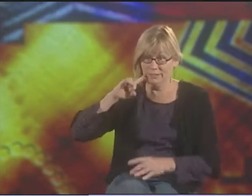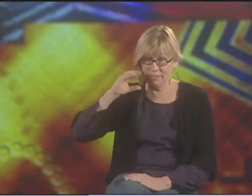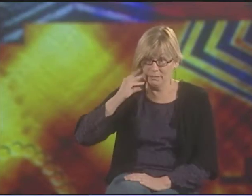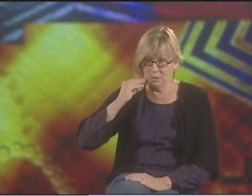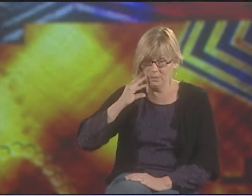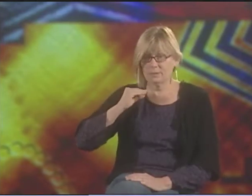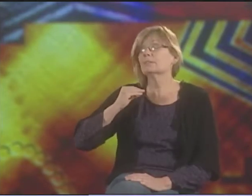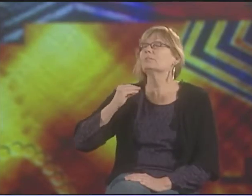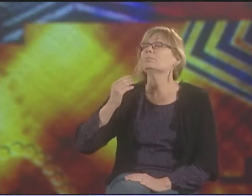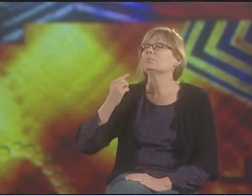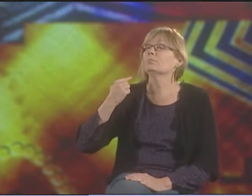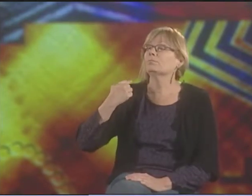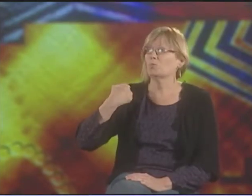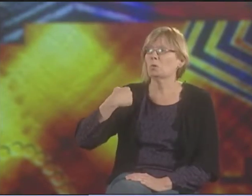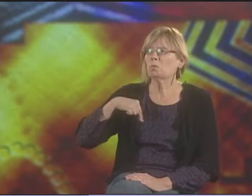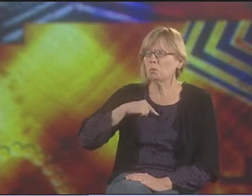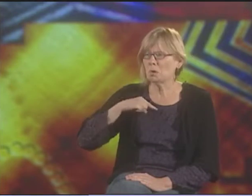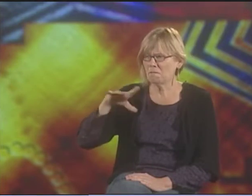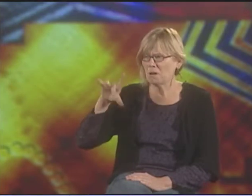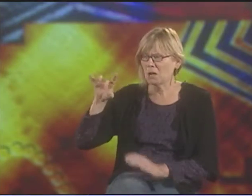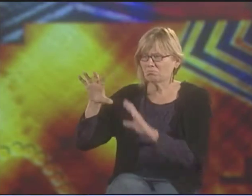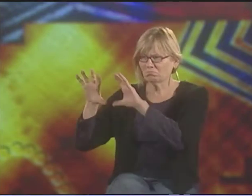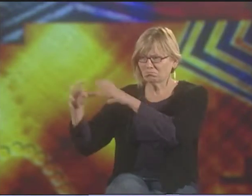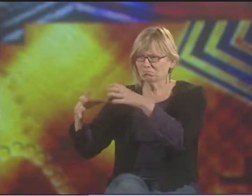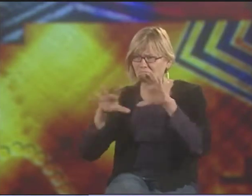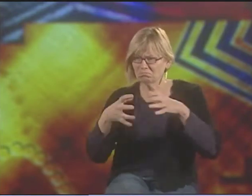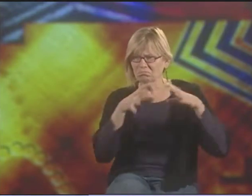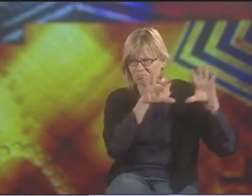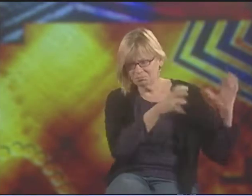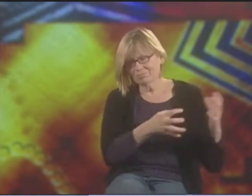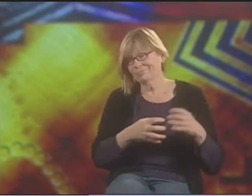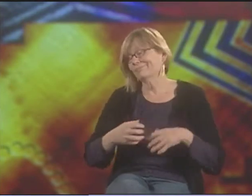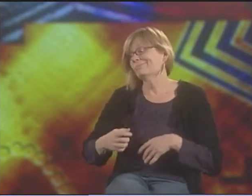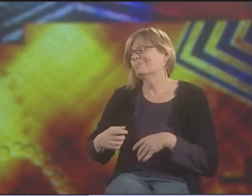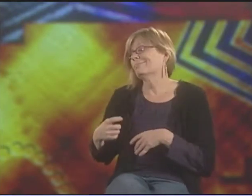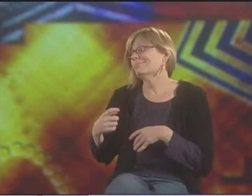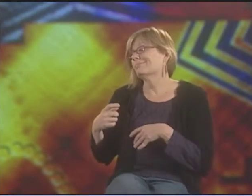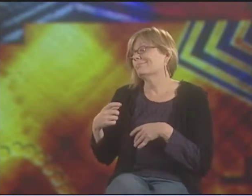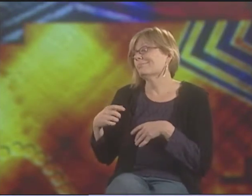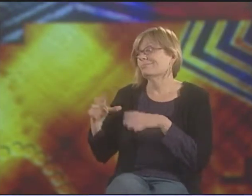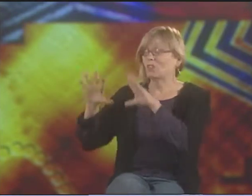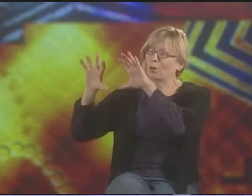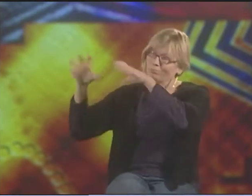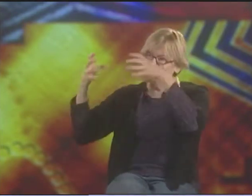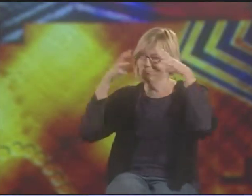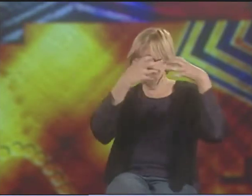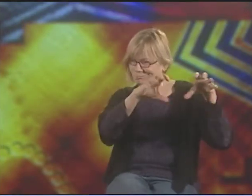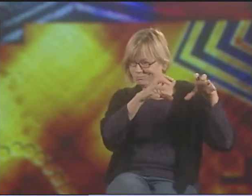ASL POETRY AS IT RELATES TO THE DEAF EXPERIENCE IS SET OUT IN DIFFERENT CATEGORIES